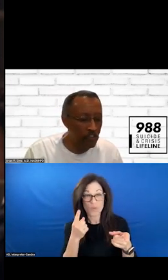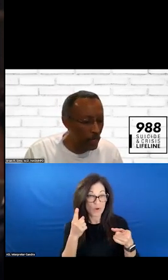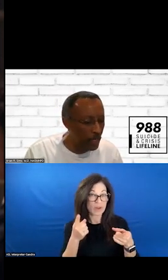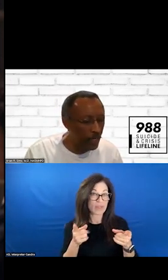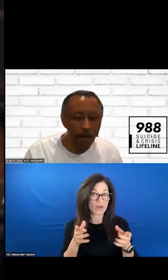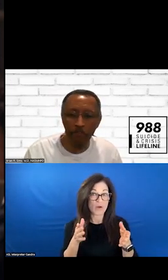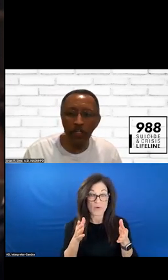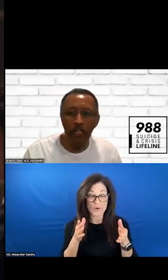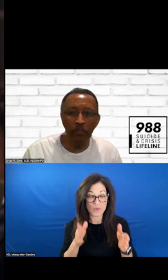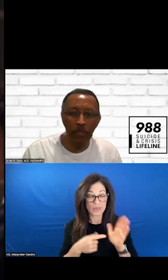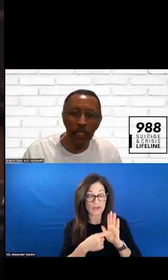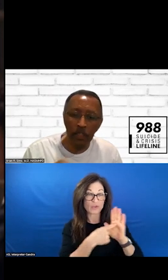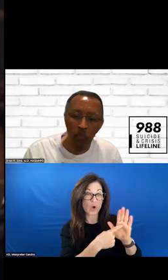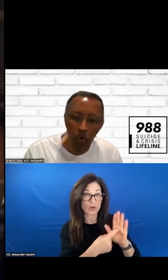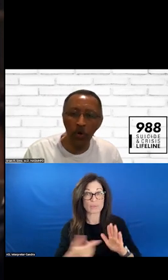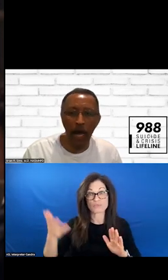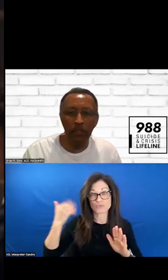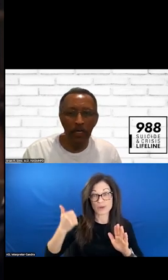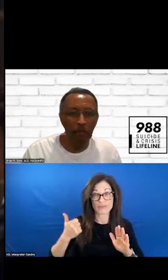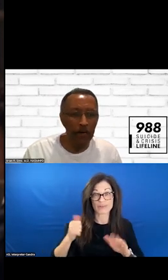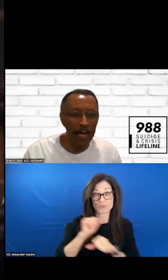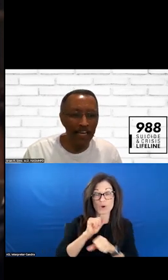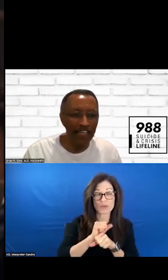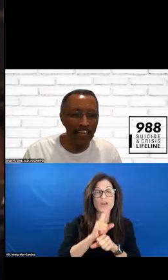IS REALLY GETTING THE WORD OUT ABOUT 988.